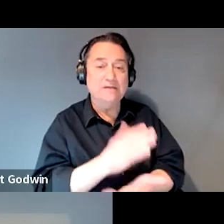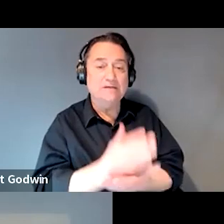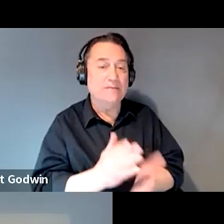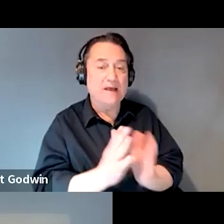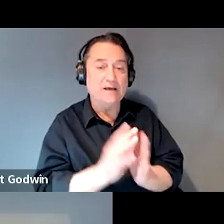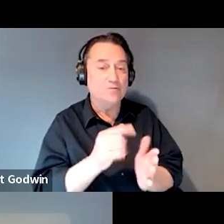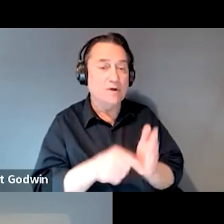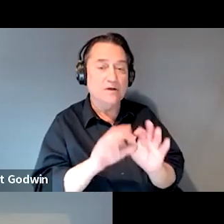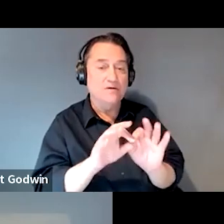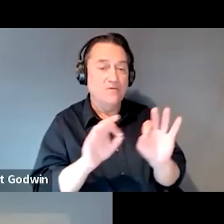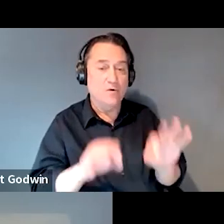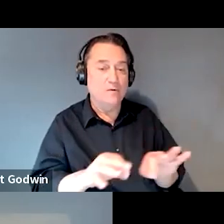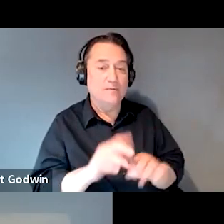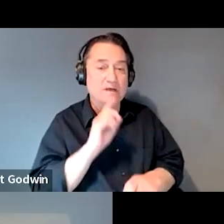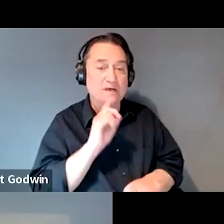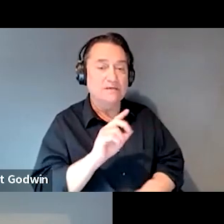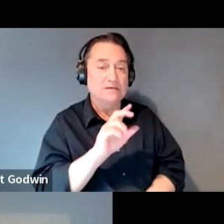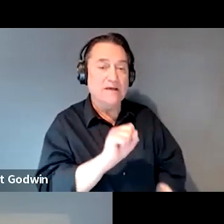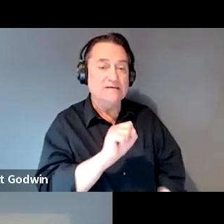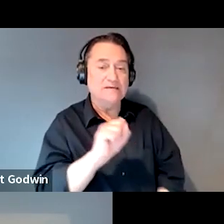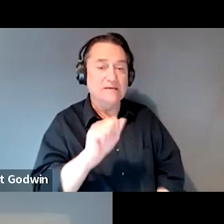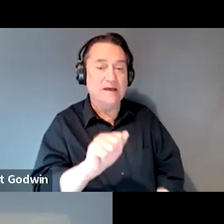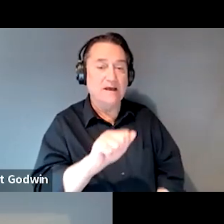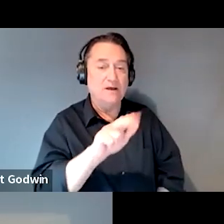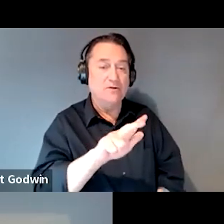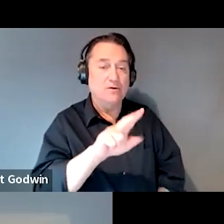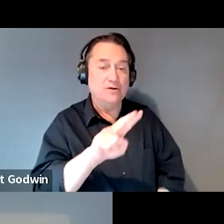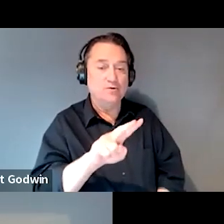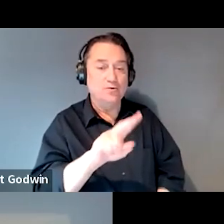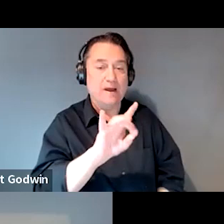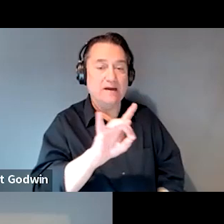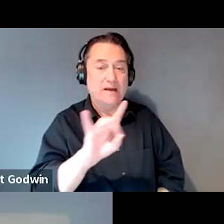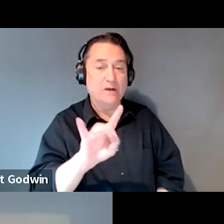So it's an SSA-3288 and typically, it has to be signed by the client.